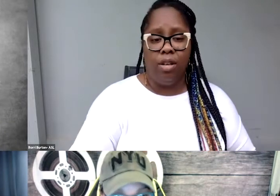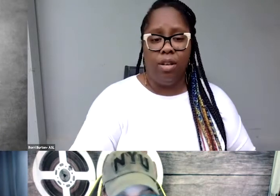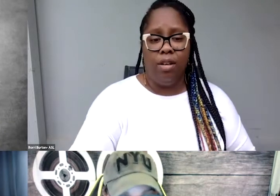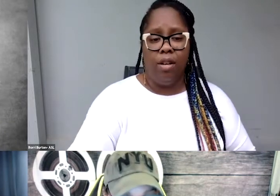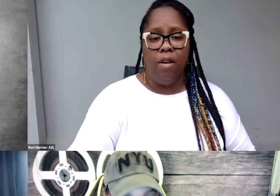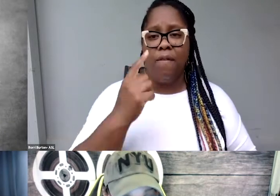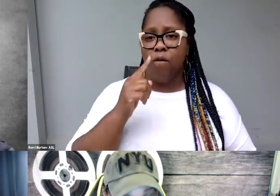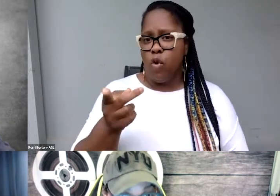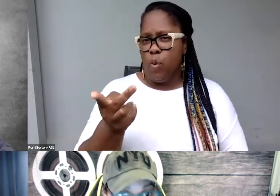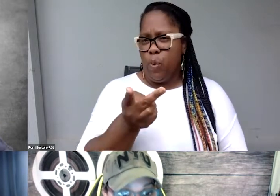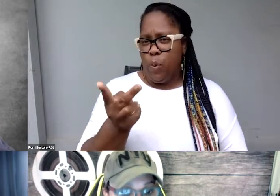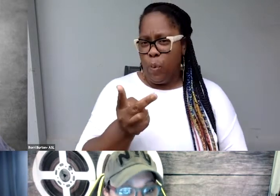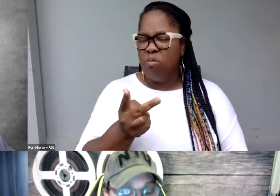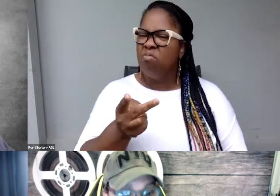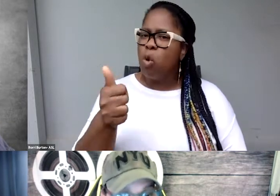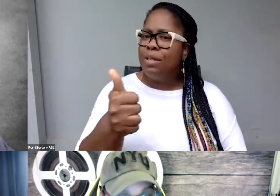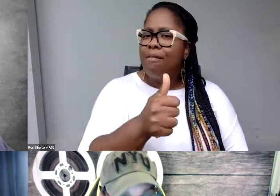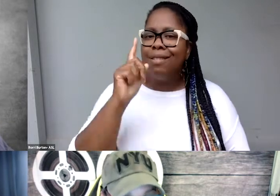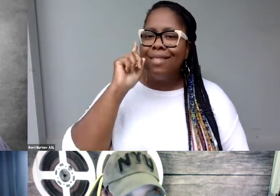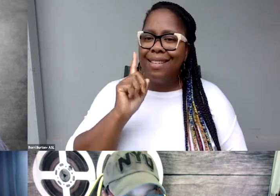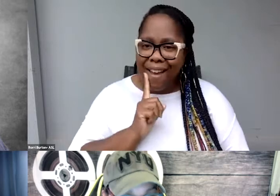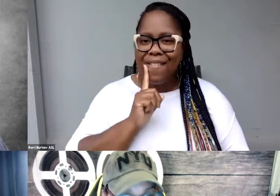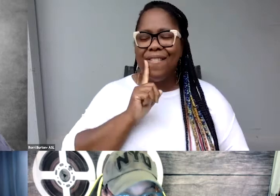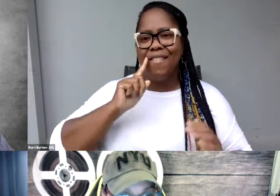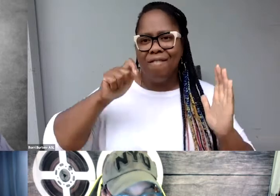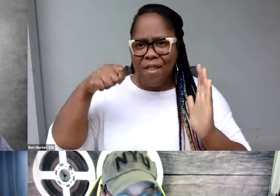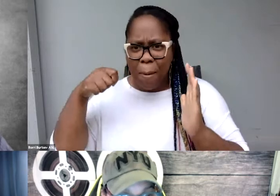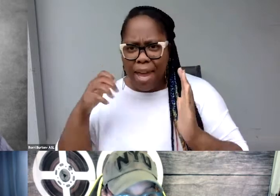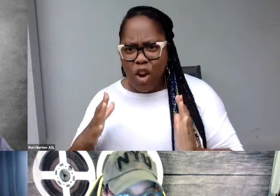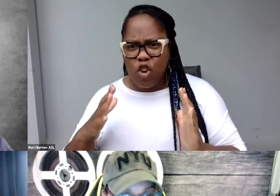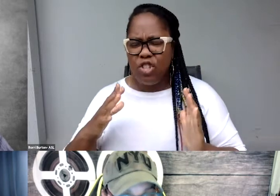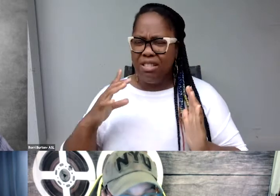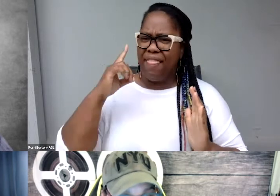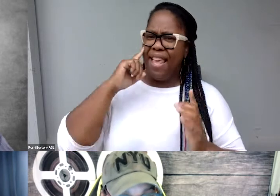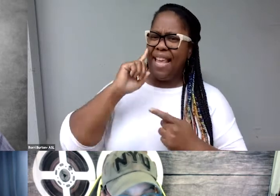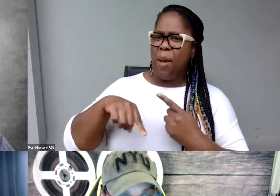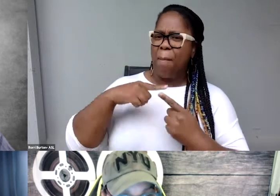as deaf filmmakers thinking about that quality control theme that emerged